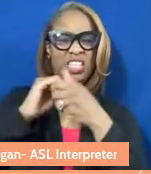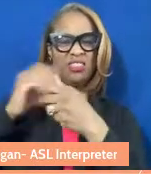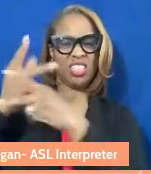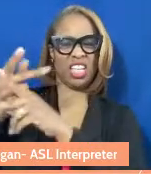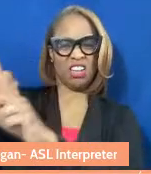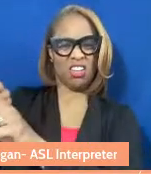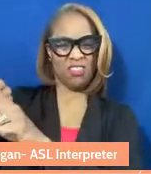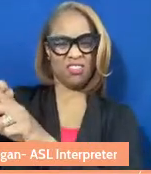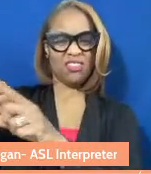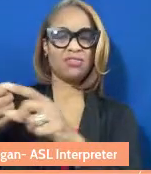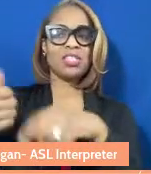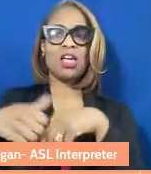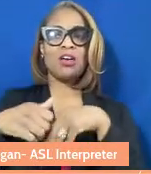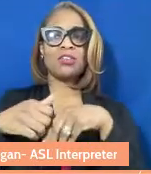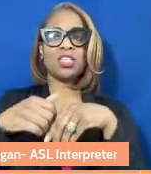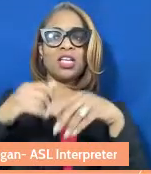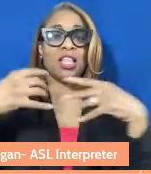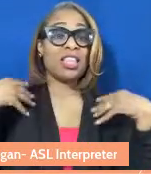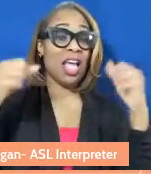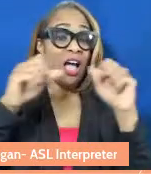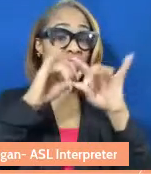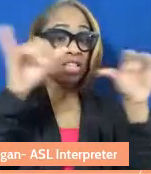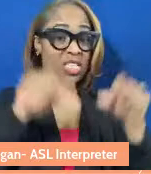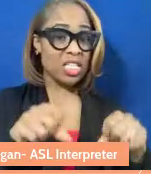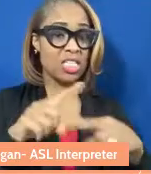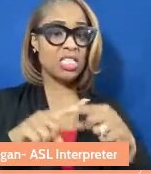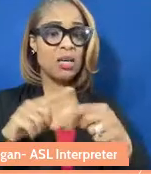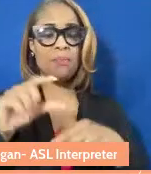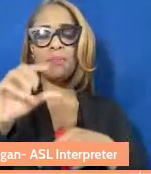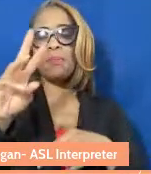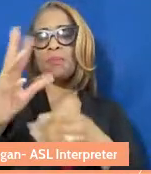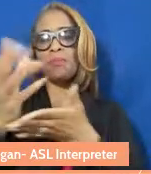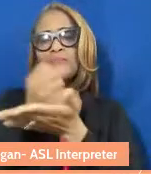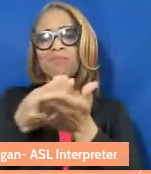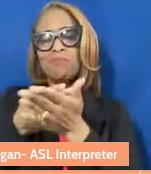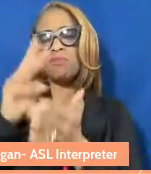care of each other? How does our wage structure allow us to take care of each other? How do these